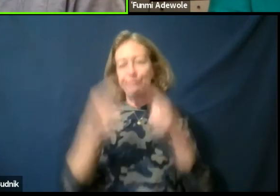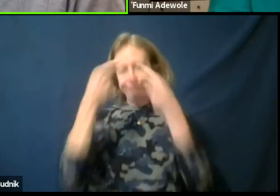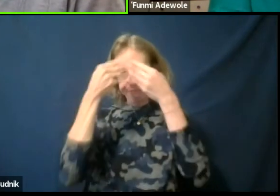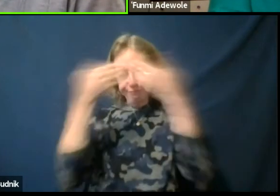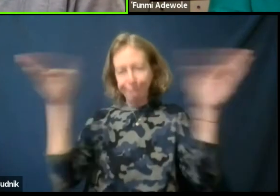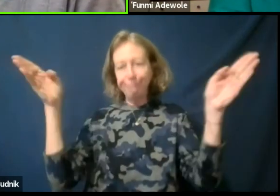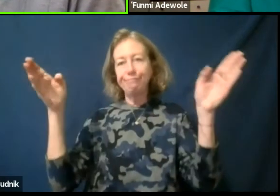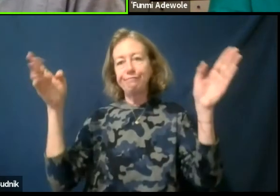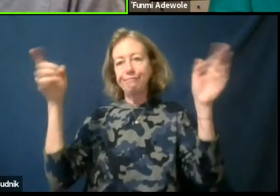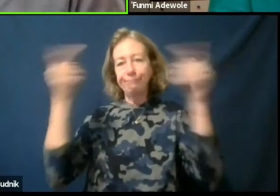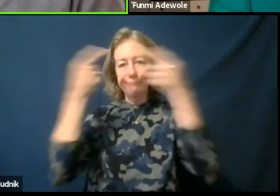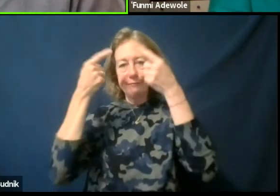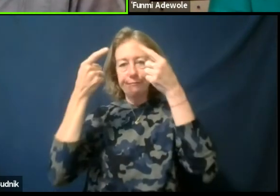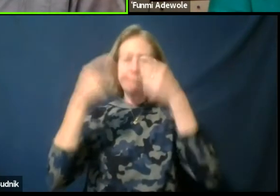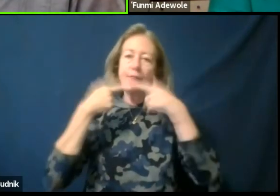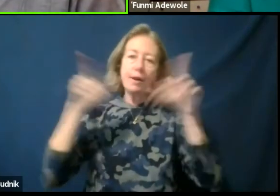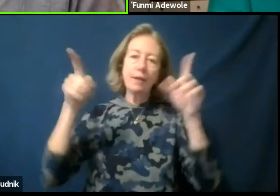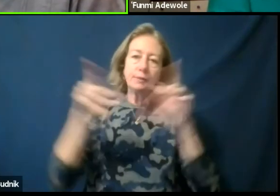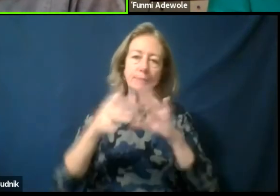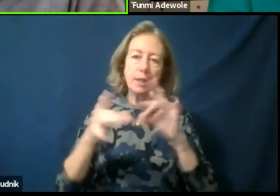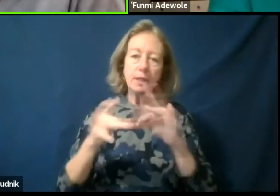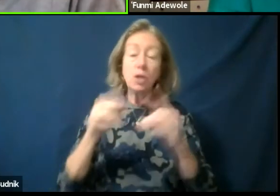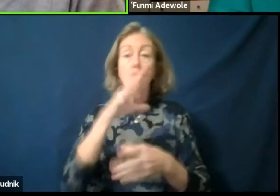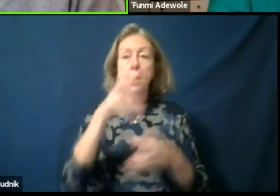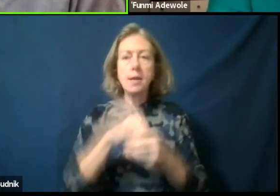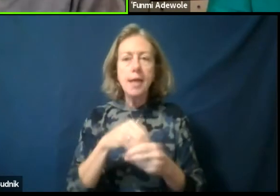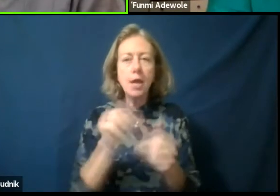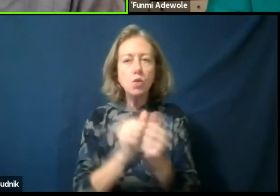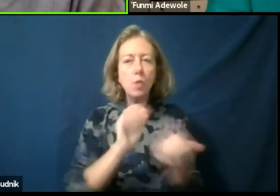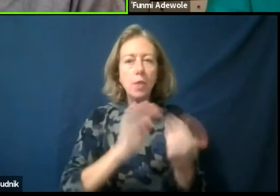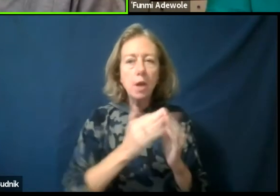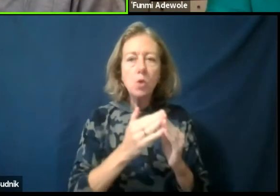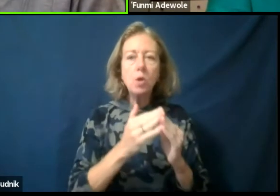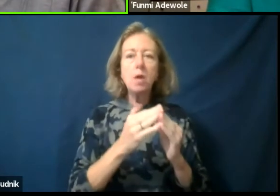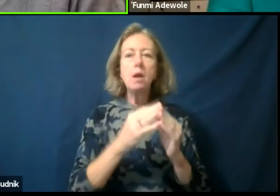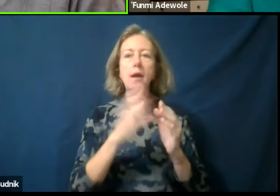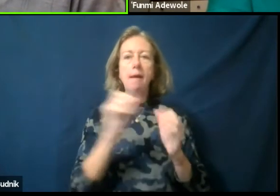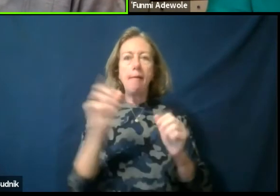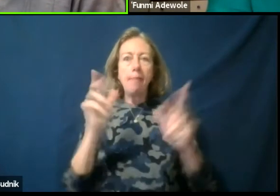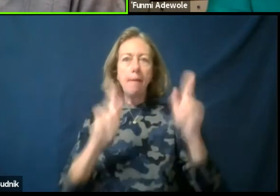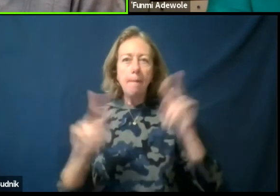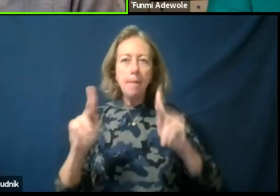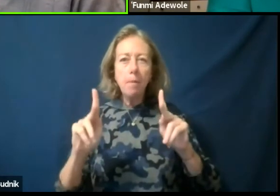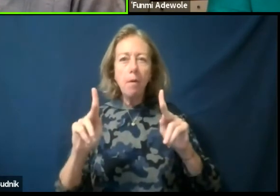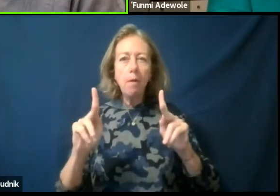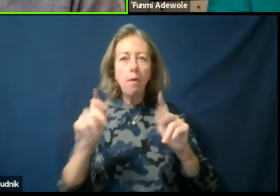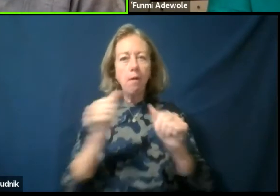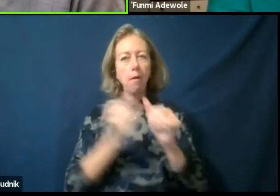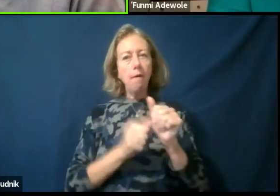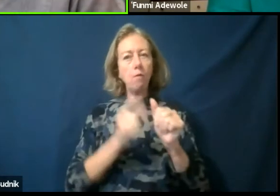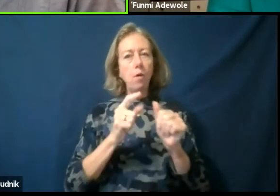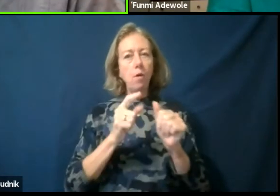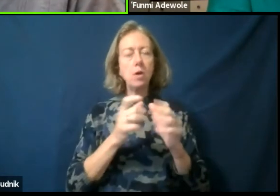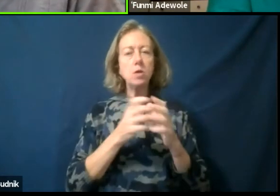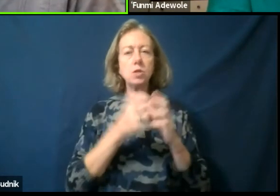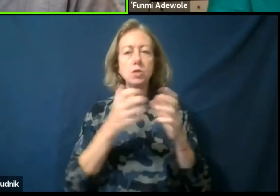When you engage with the community, with the people and all of that, there are so much nuance that goes with that,